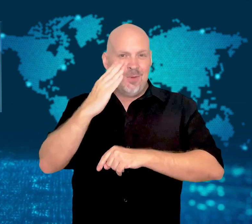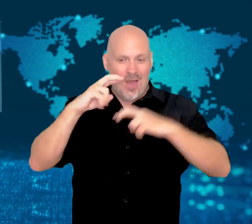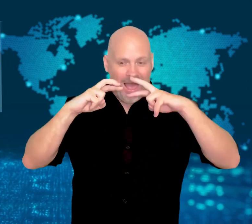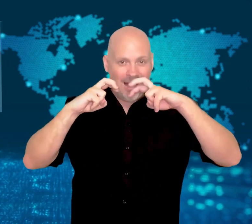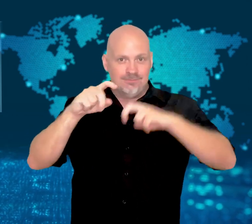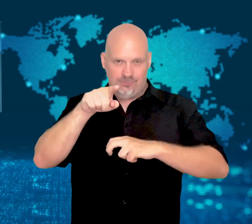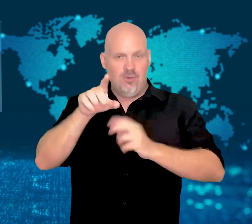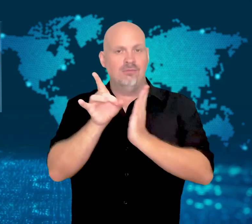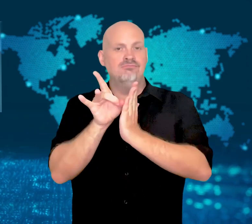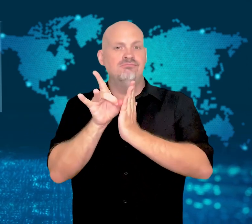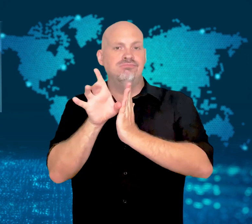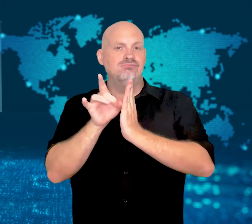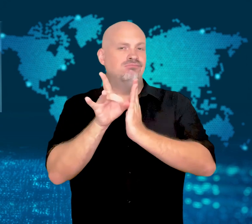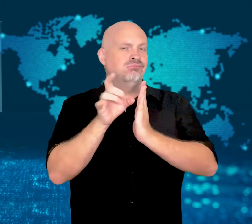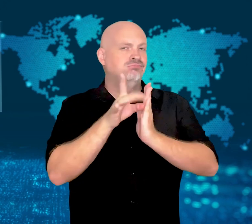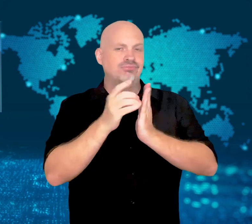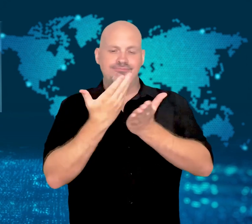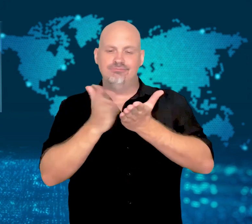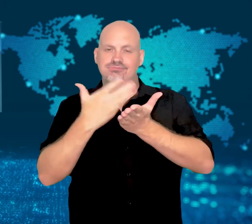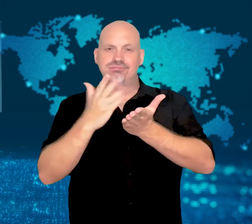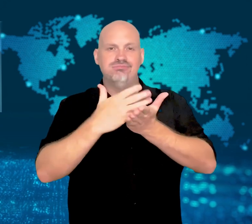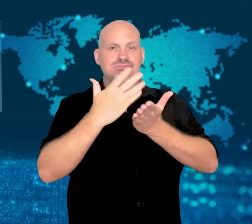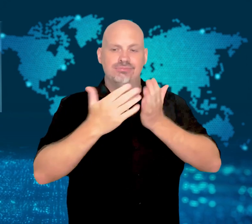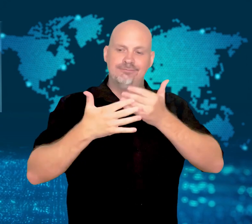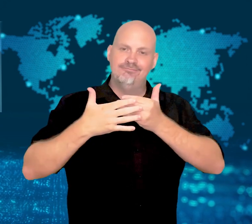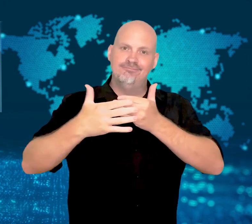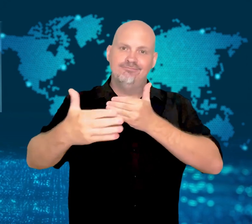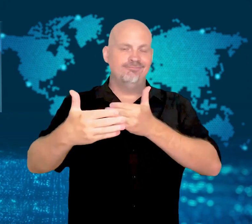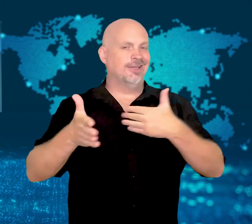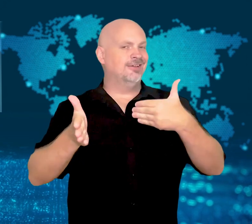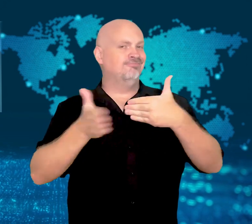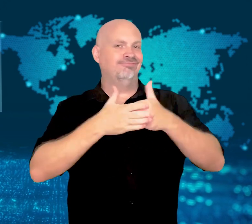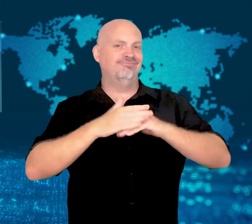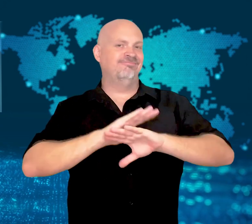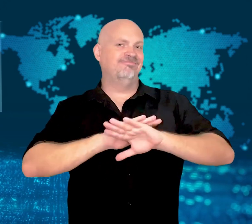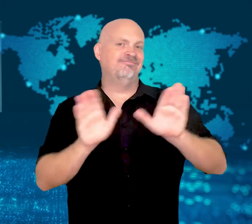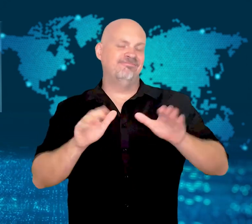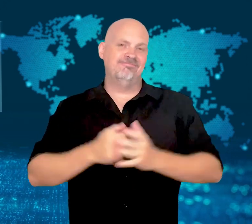from devices in the future.